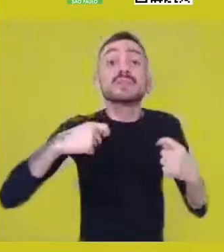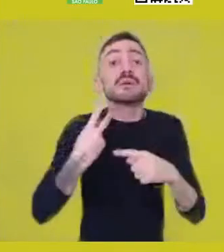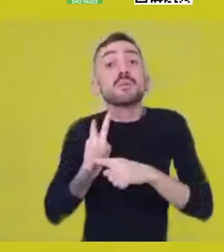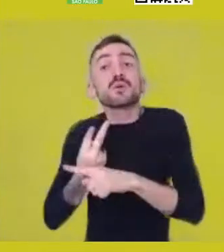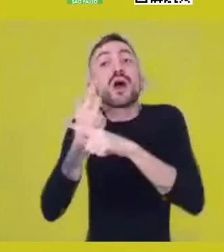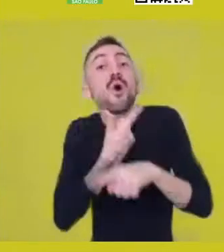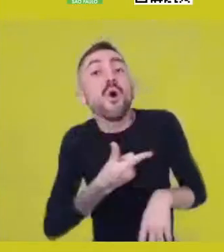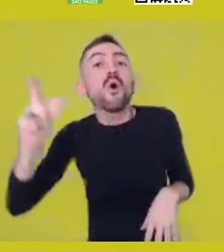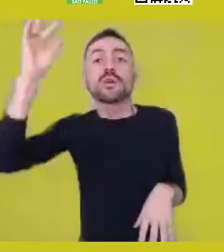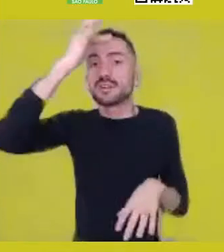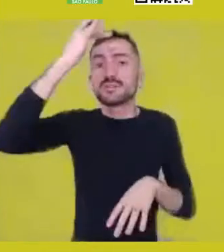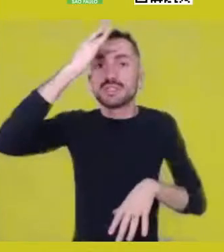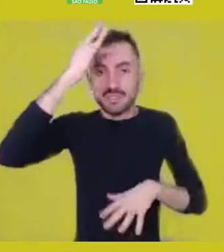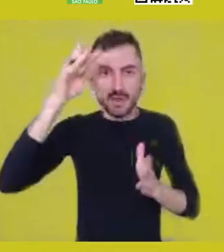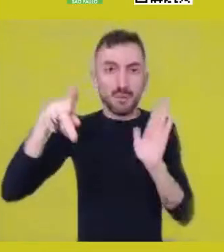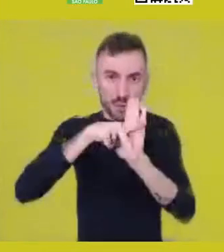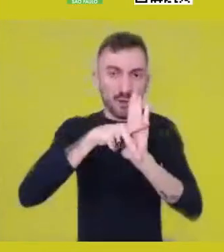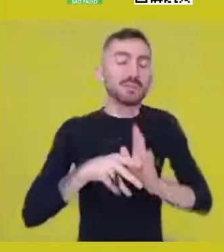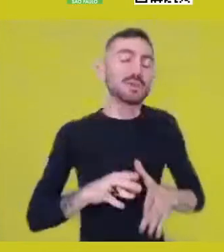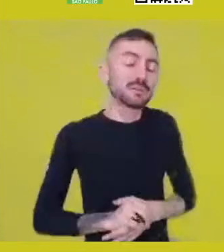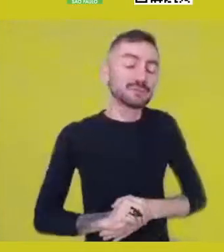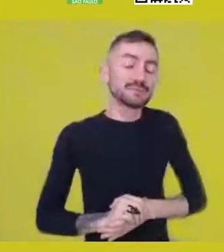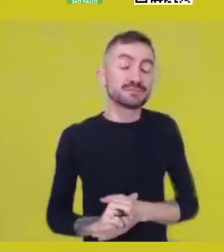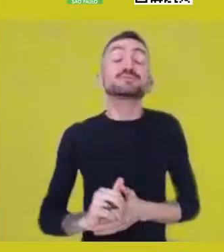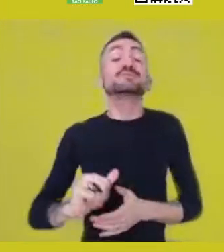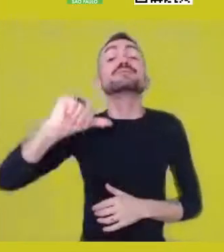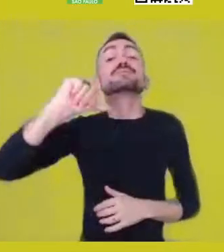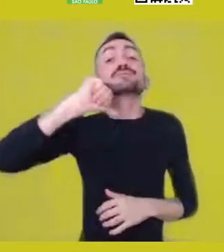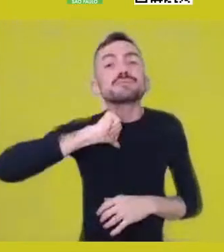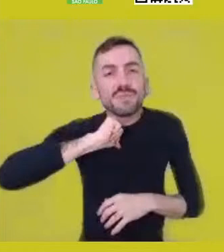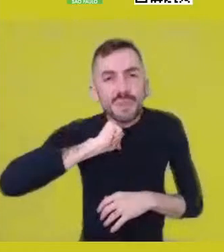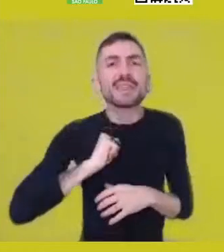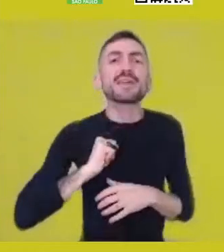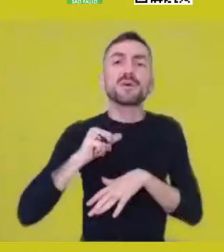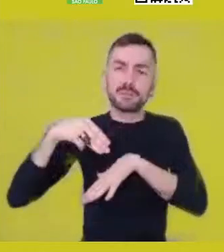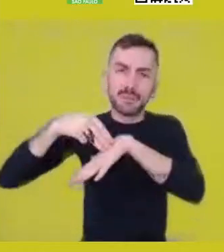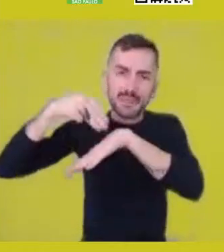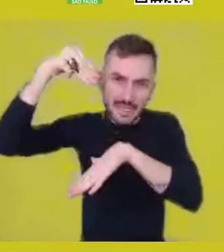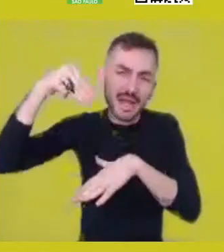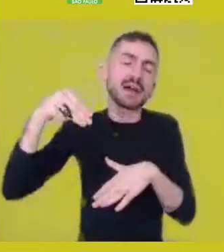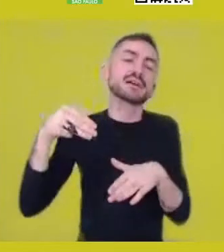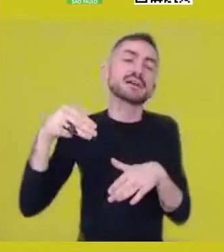For some time, I’ve been studying, both for my thesis and Master’s,